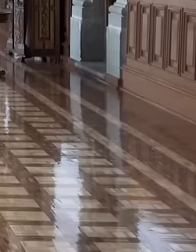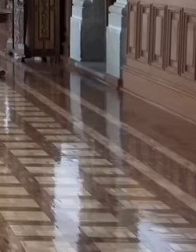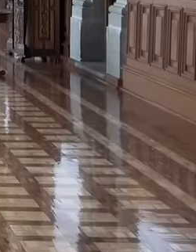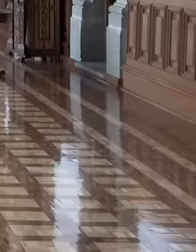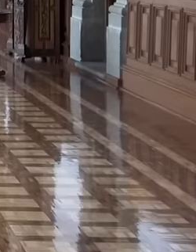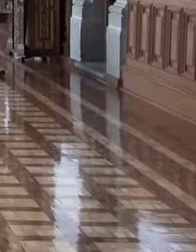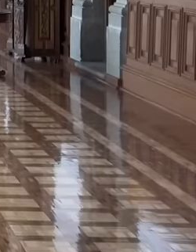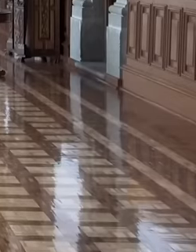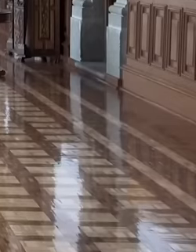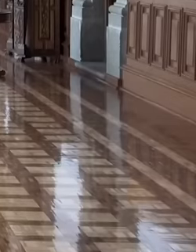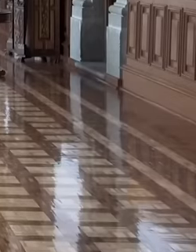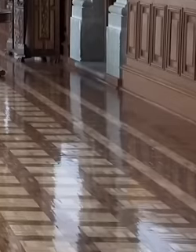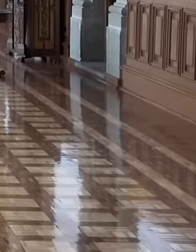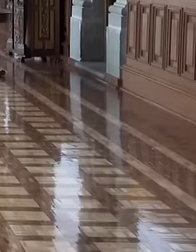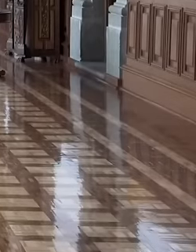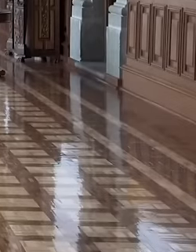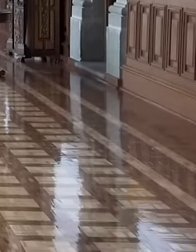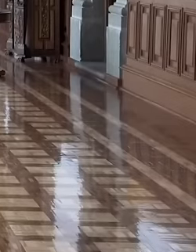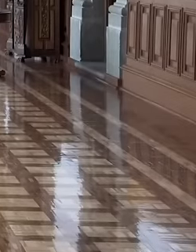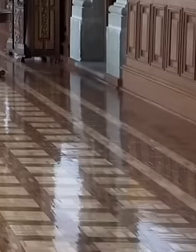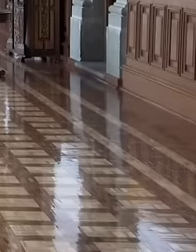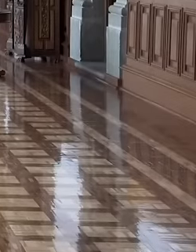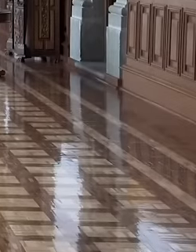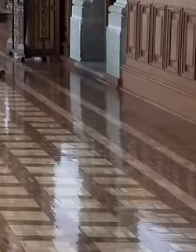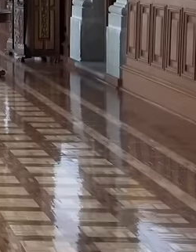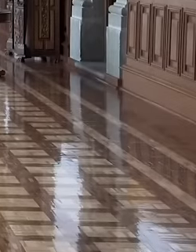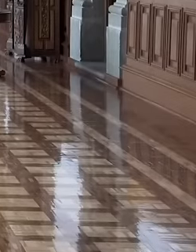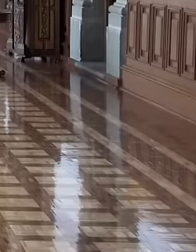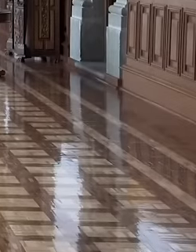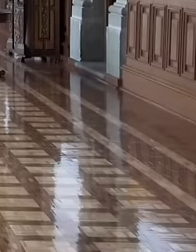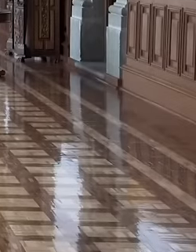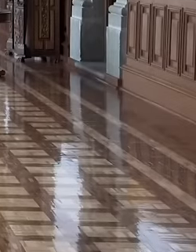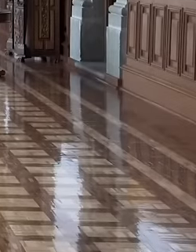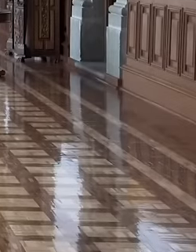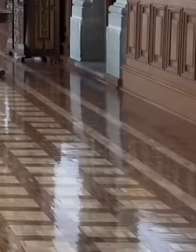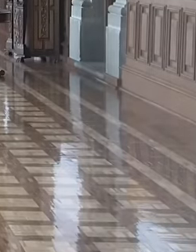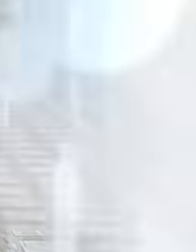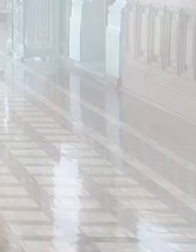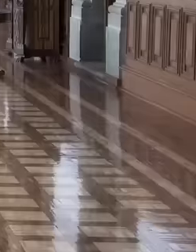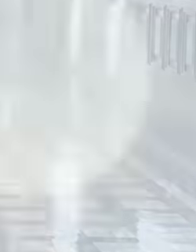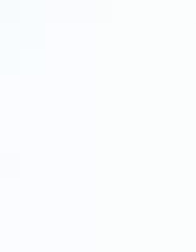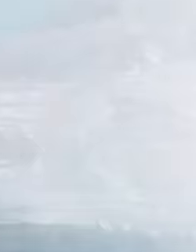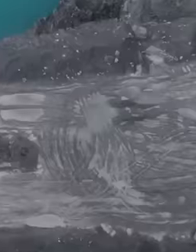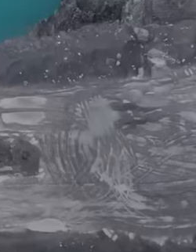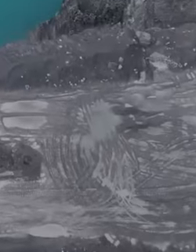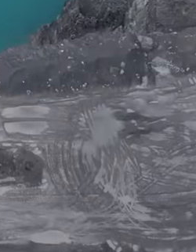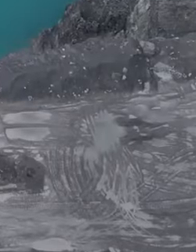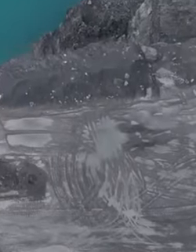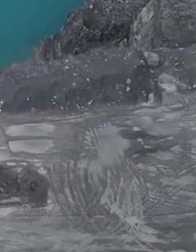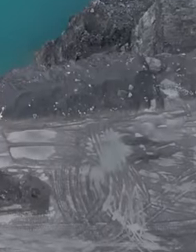Obrador declared the entire area affected by the gringo businessmen a protected zone. Those who